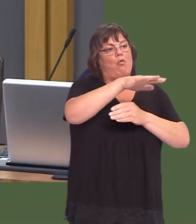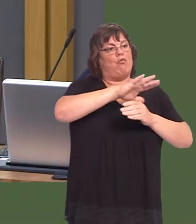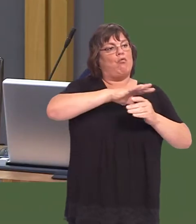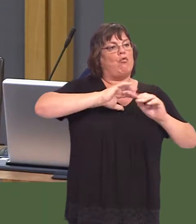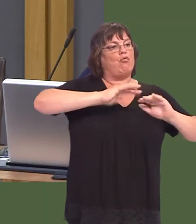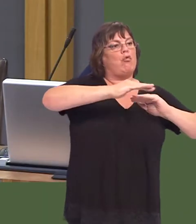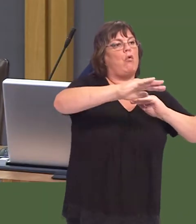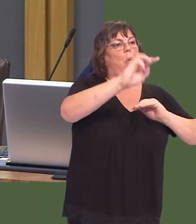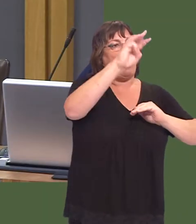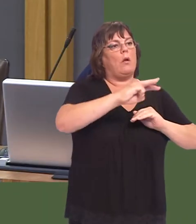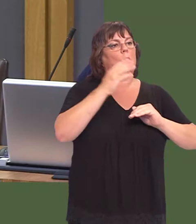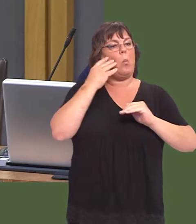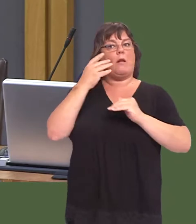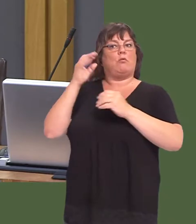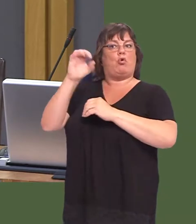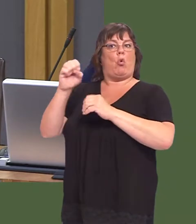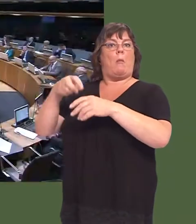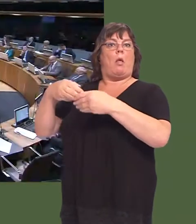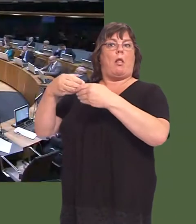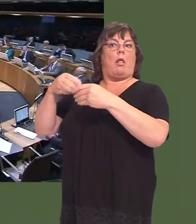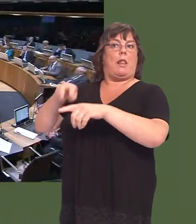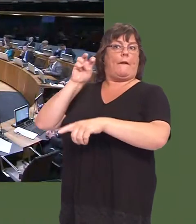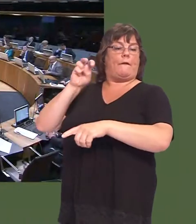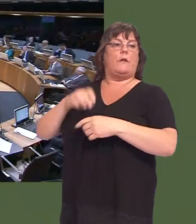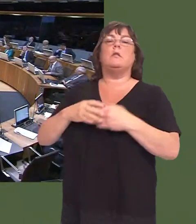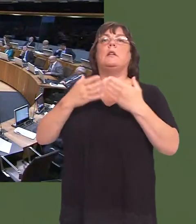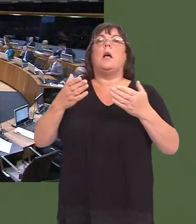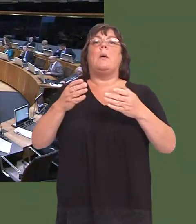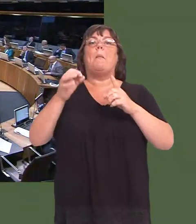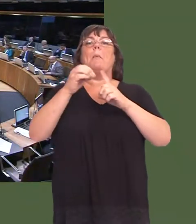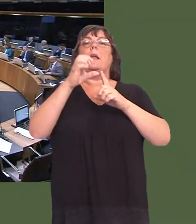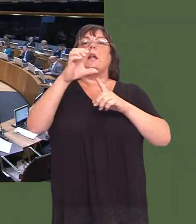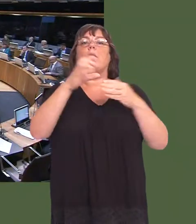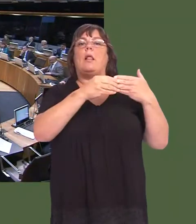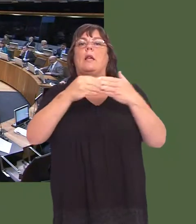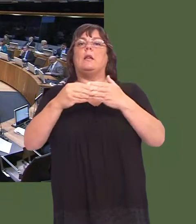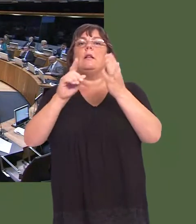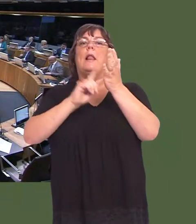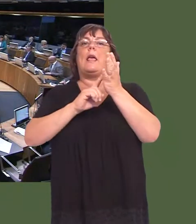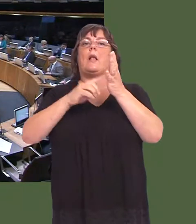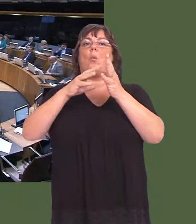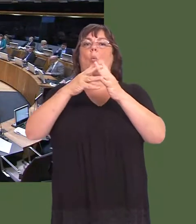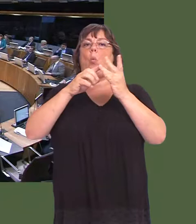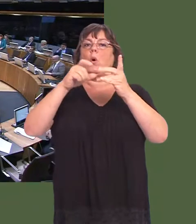Y Llywydd / The Llywydd: Questions now from the party leaders. The Plaid Cymru leader, Leanne Wood. Leanne Wood: Diolch, Llywydd.